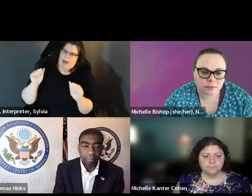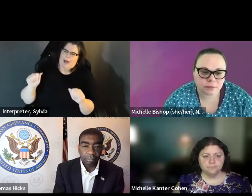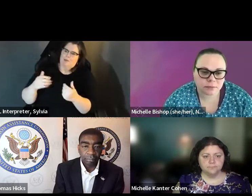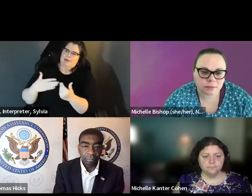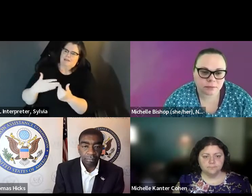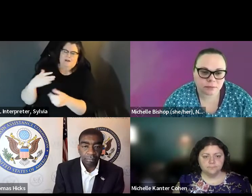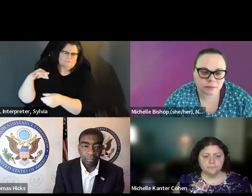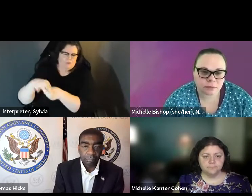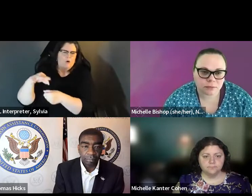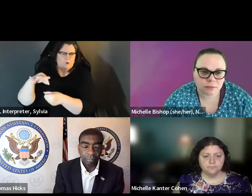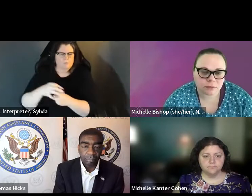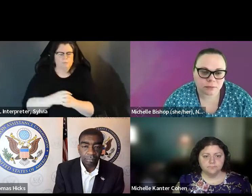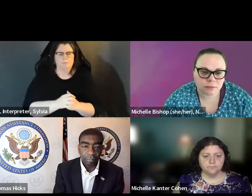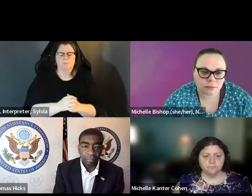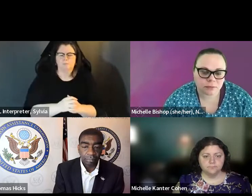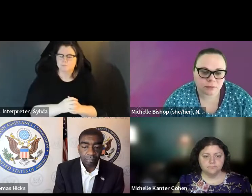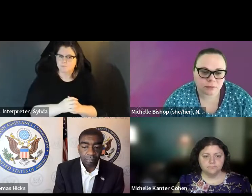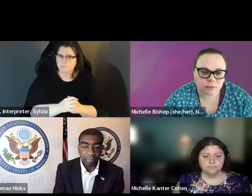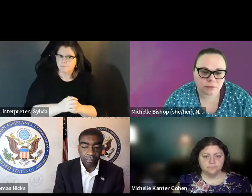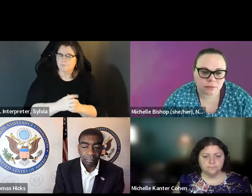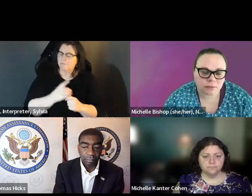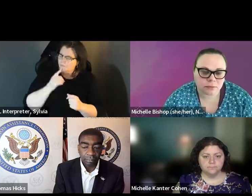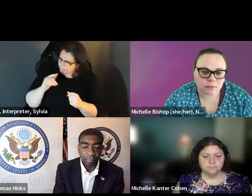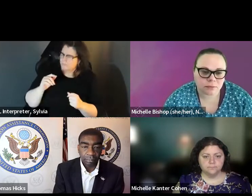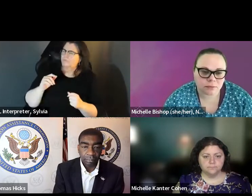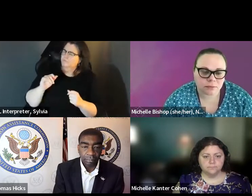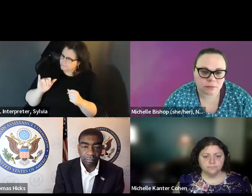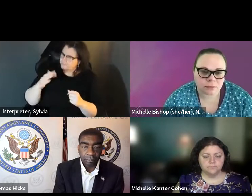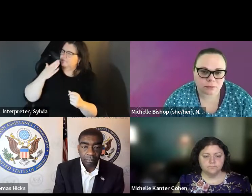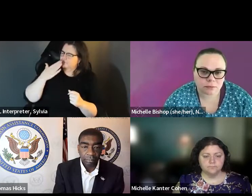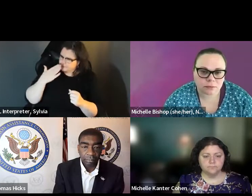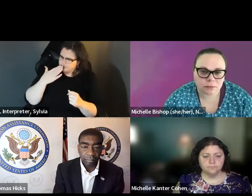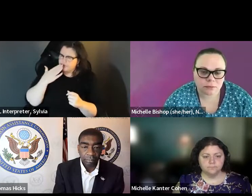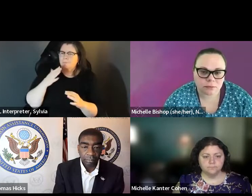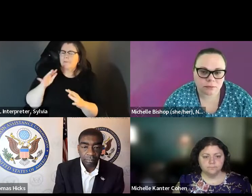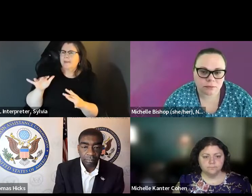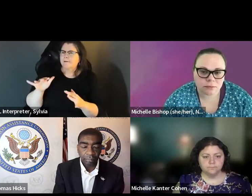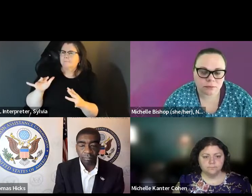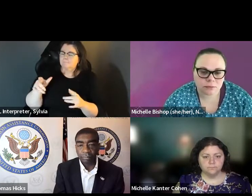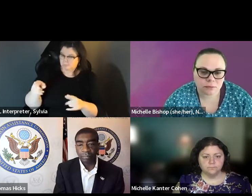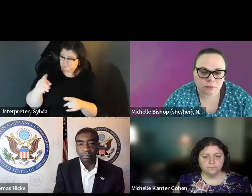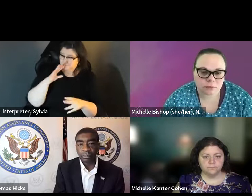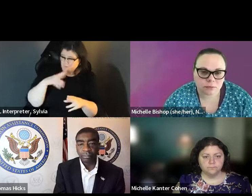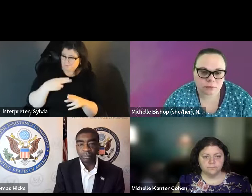and enabling everyone to vote . What is the value of understanding marginalized communities, votes, especially the disability community » Caitlyn: Thank you.